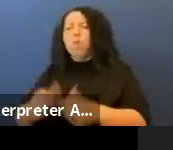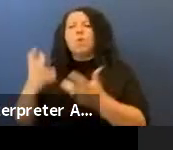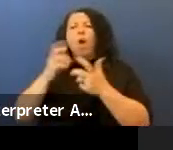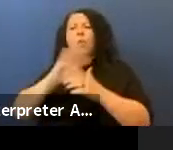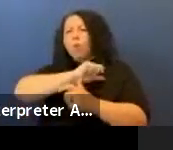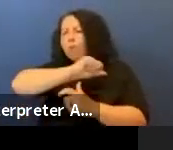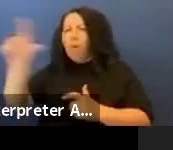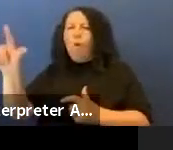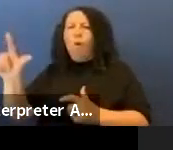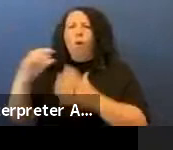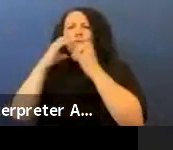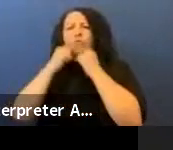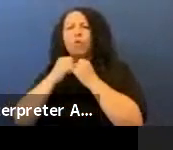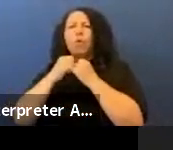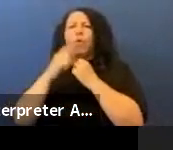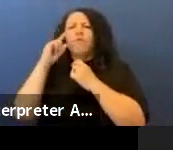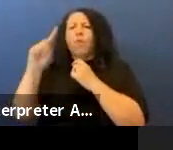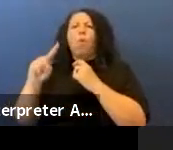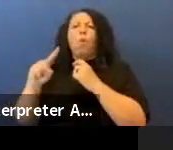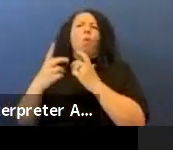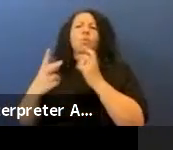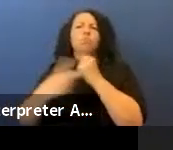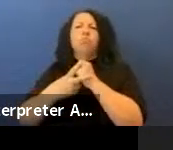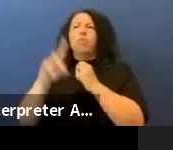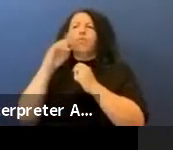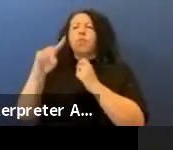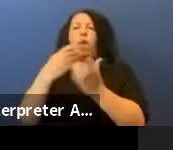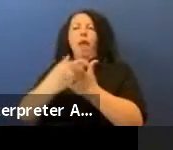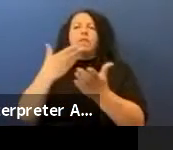evidence. They're going to be our hard good